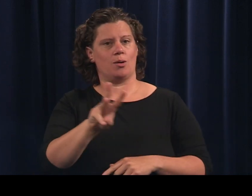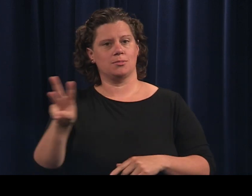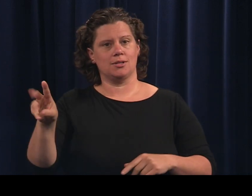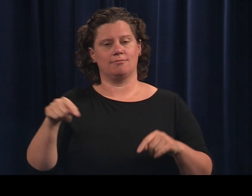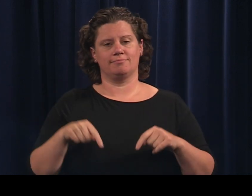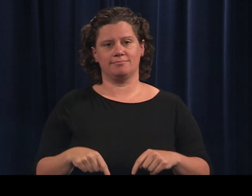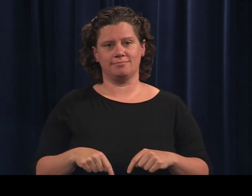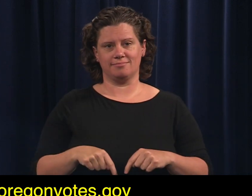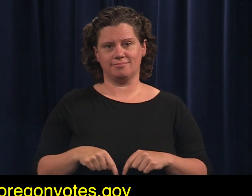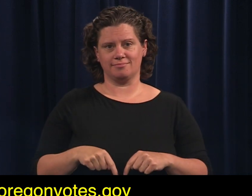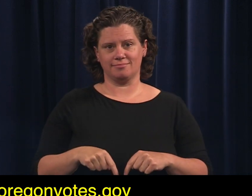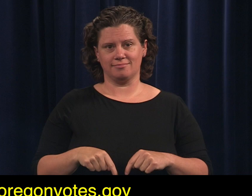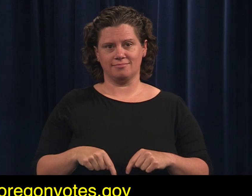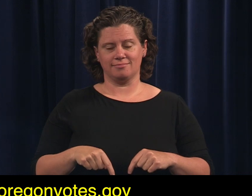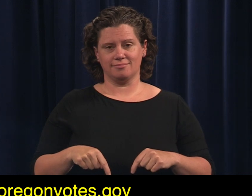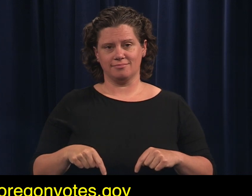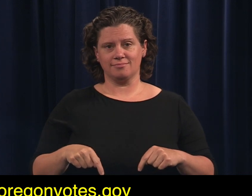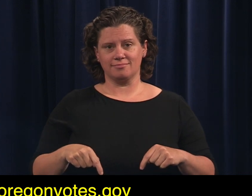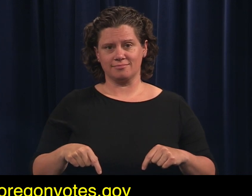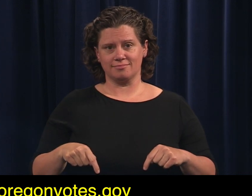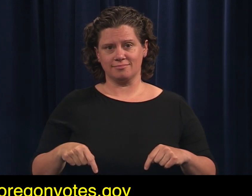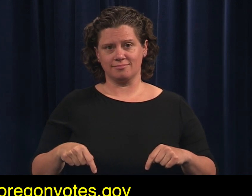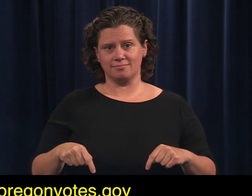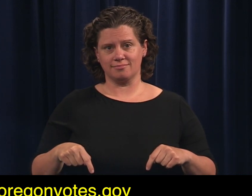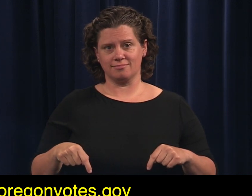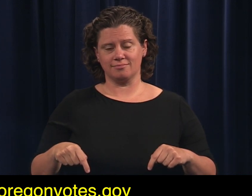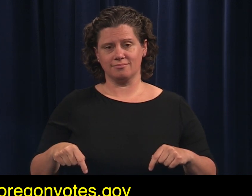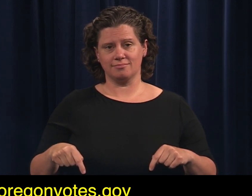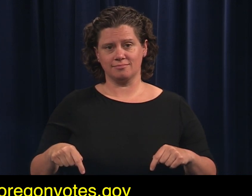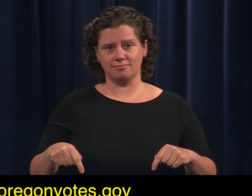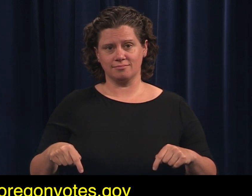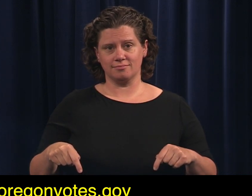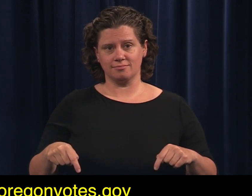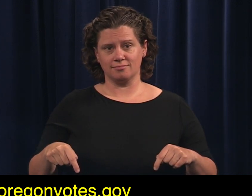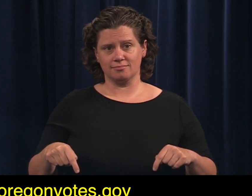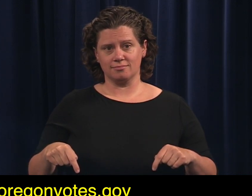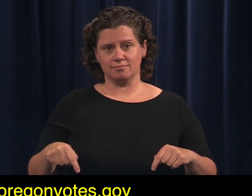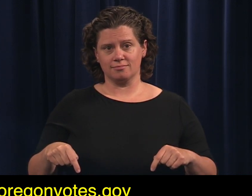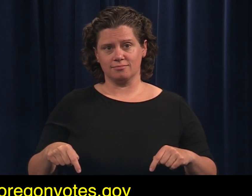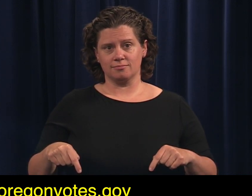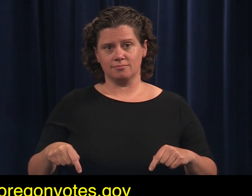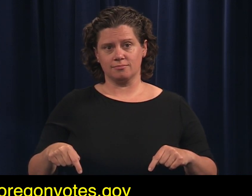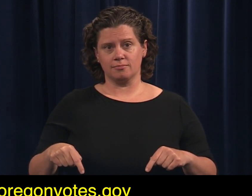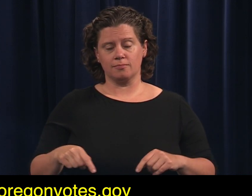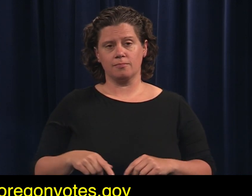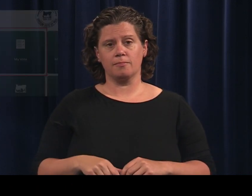Get started at the website oregonvotes.gov